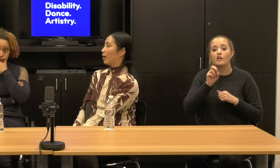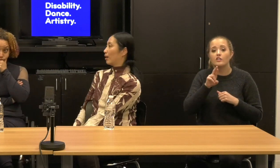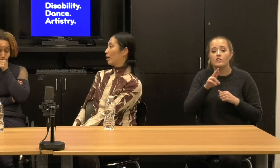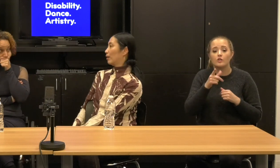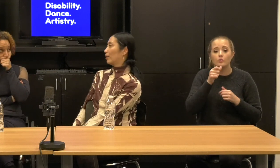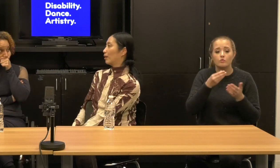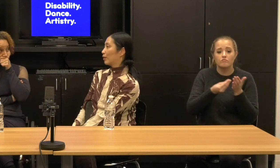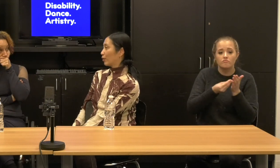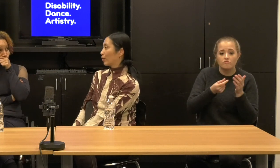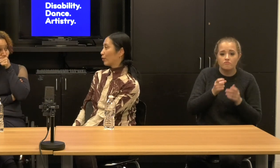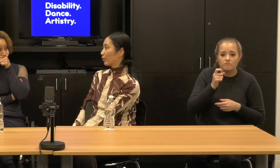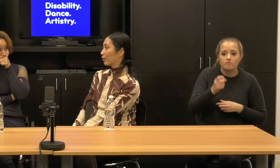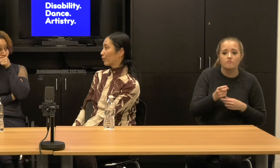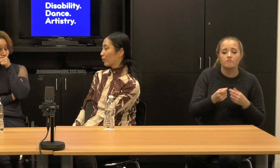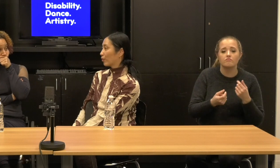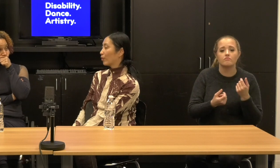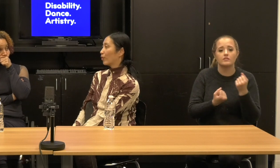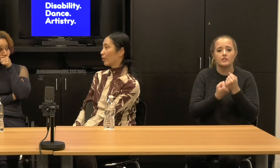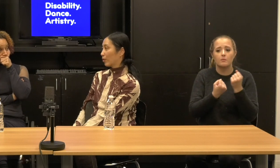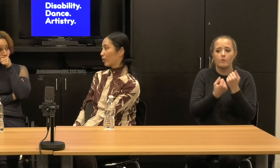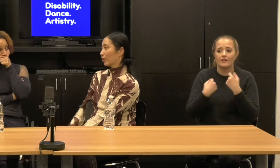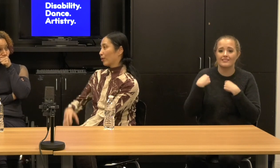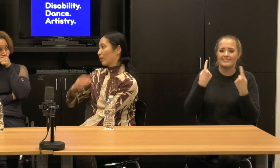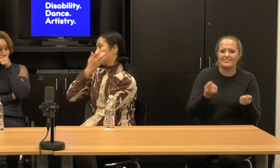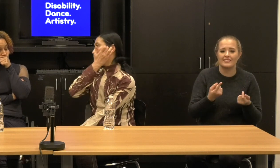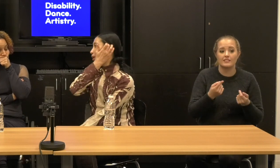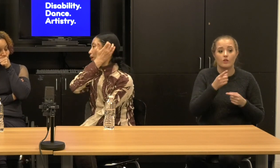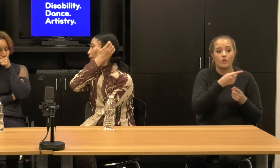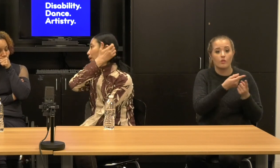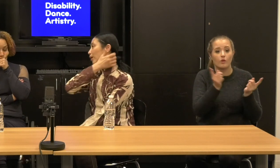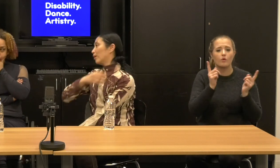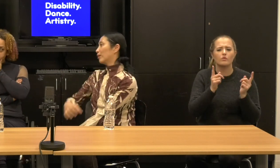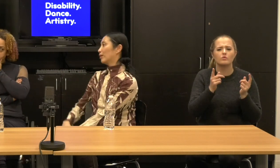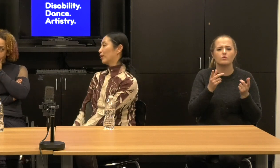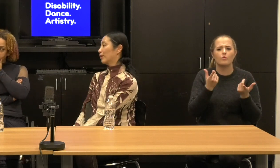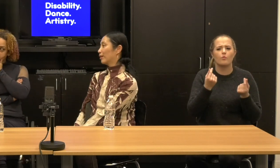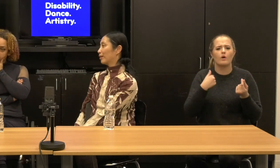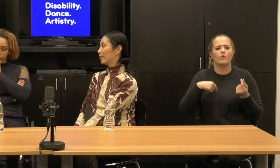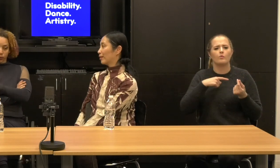funders who have been supporting this work and want to continue, what do we think from,